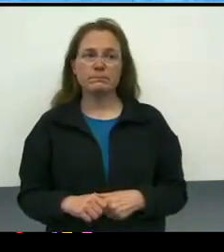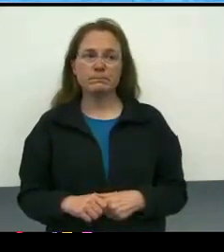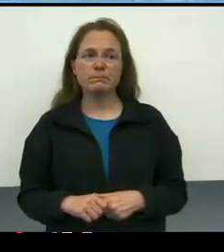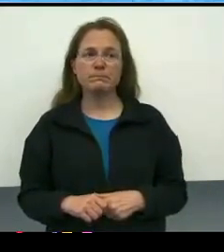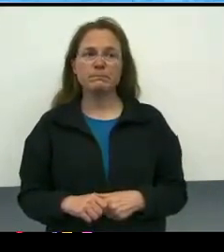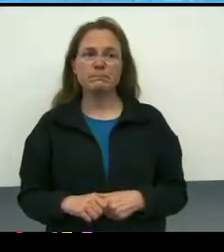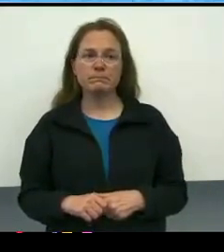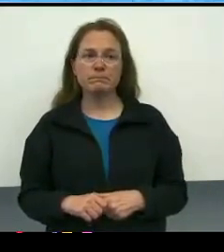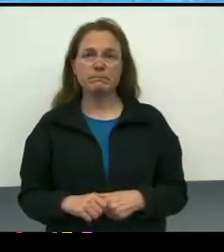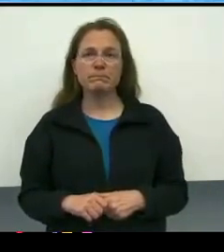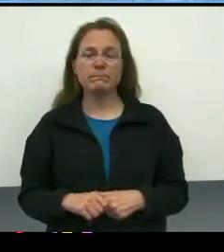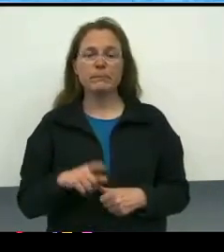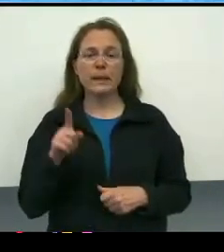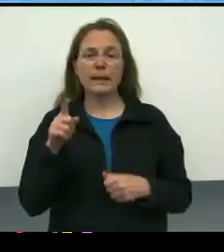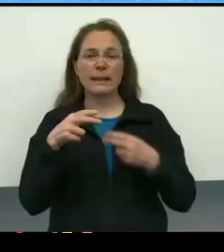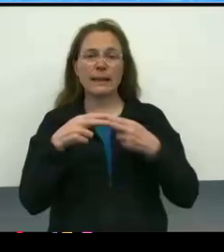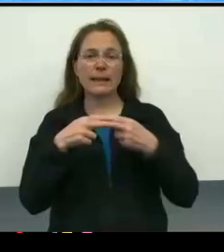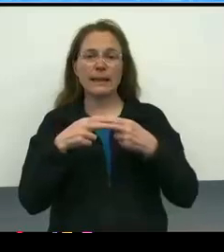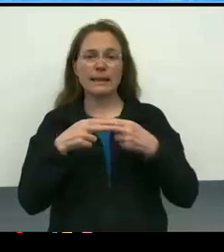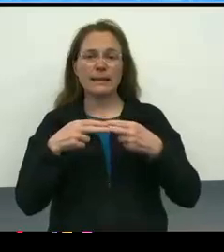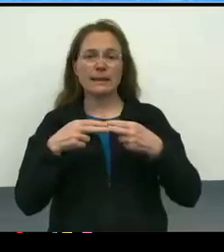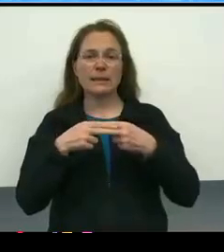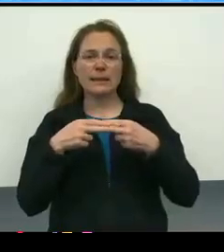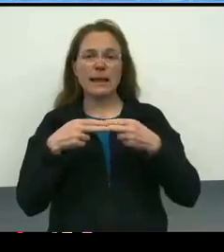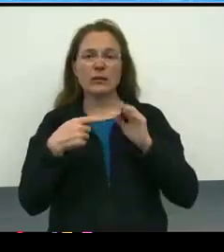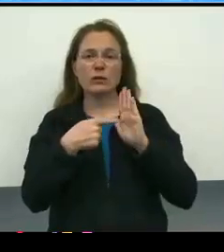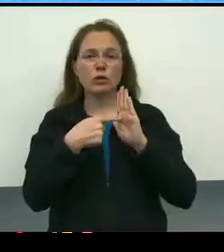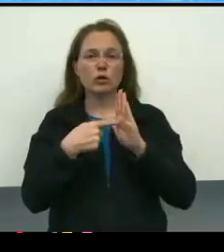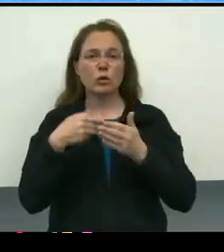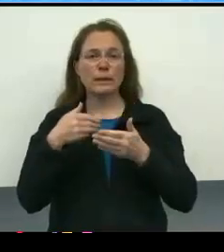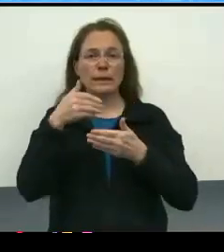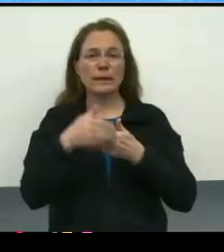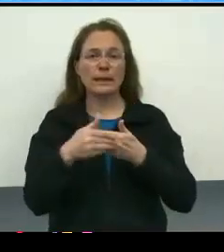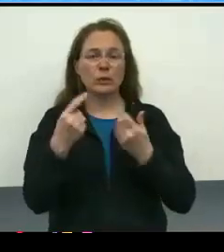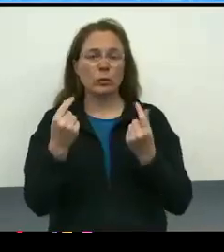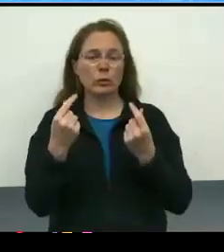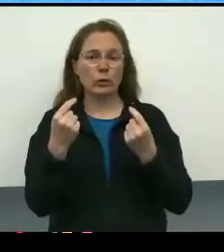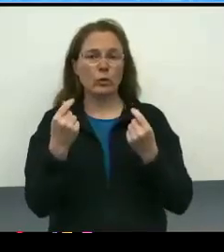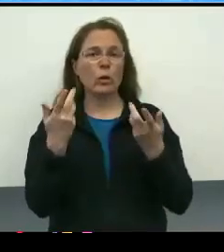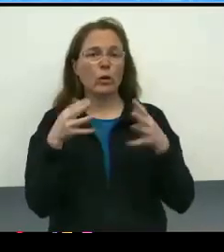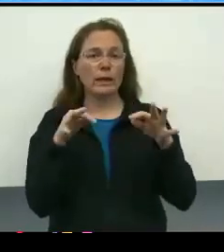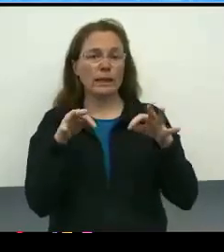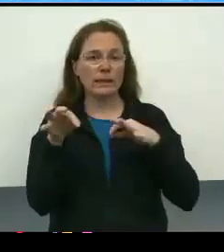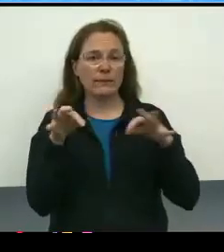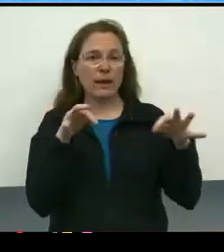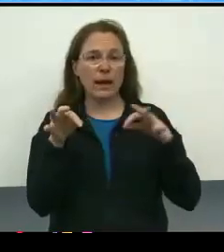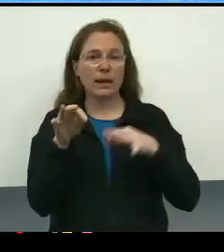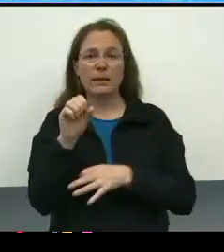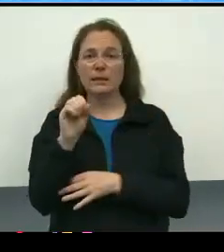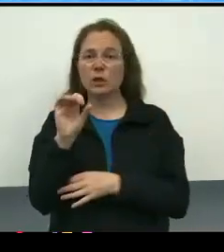So this slide just shows what our next steps are. We've defined the scope for each work stream,